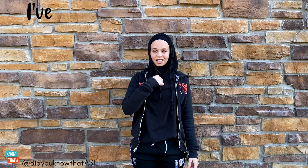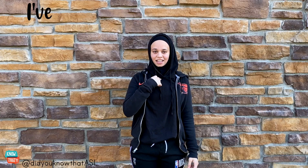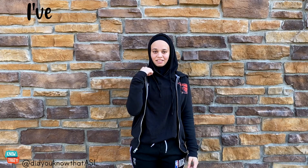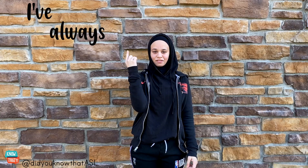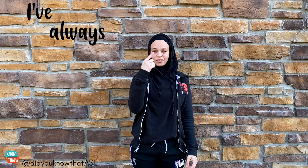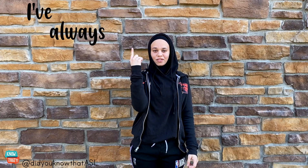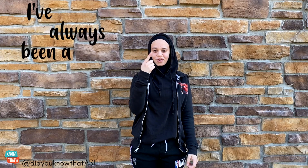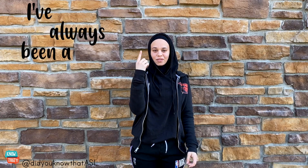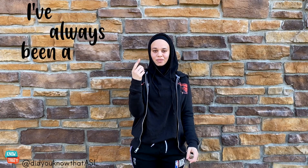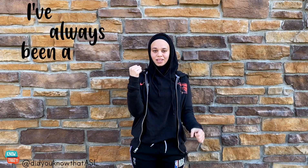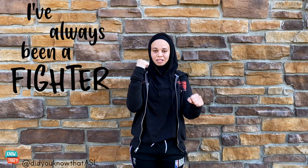I've always been a fighter.